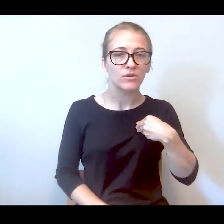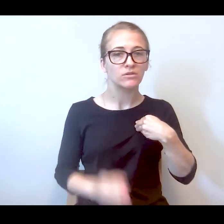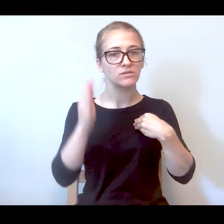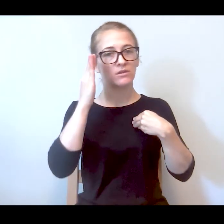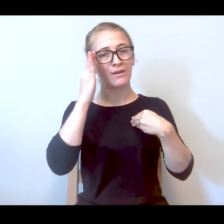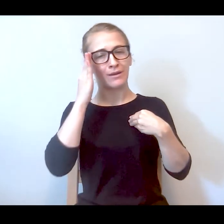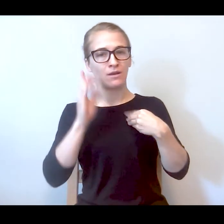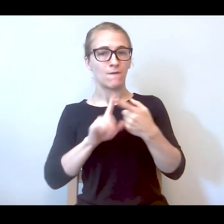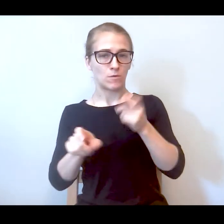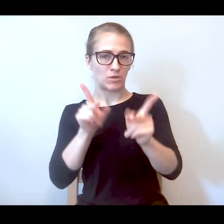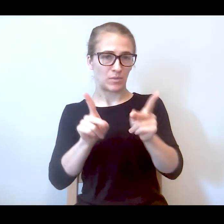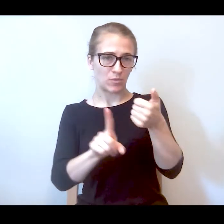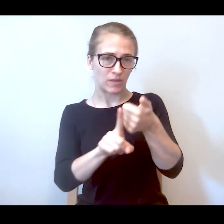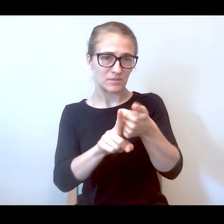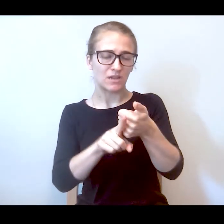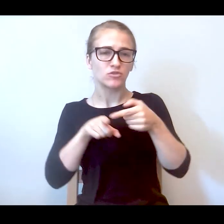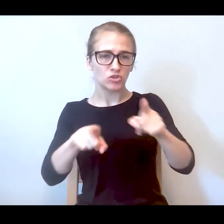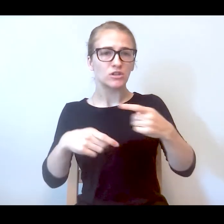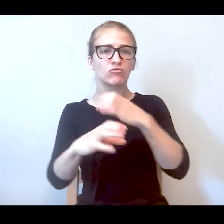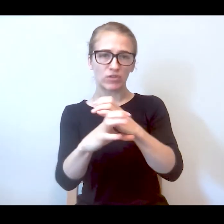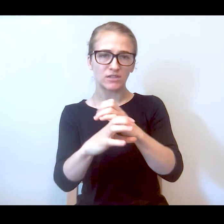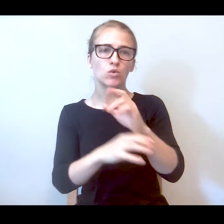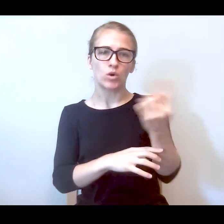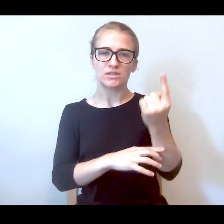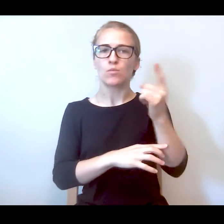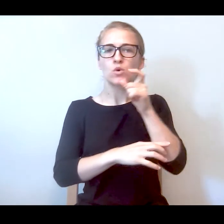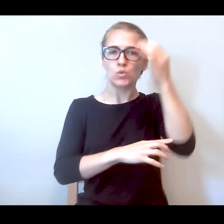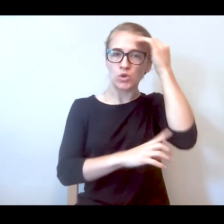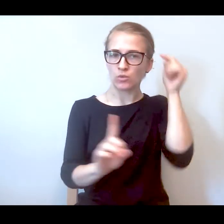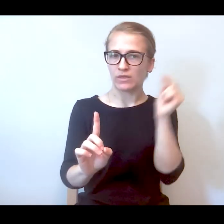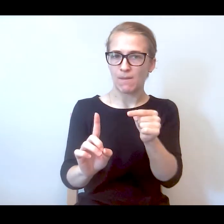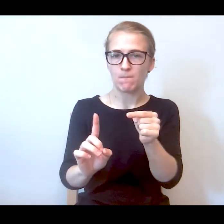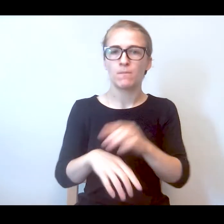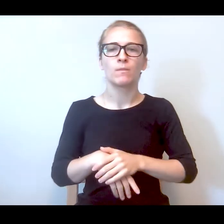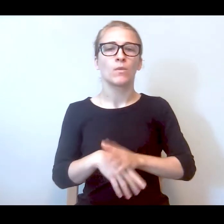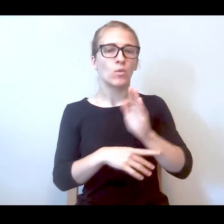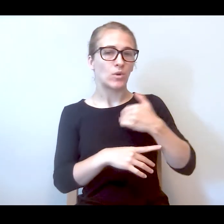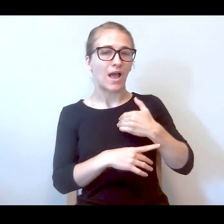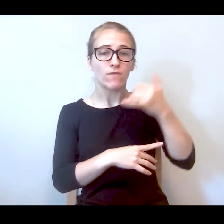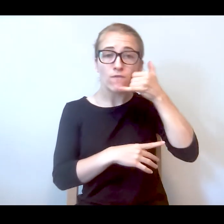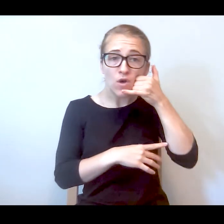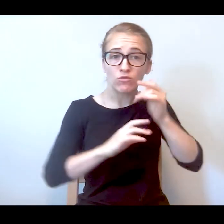that were in crisis or somebody that knew them and we had a cell phone and would respond within 5 minutes.